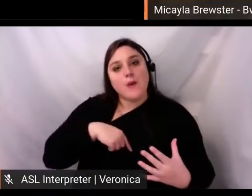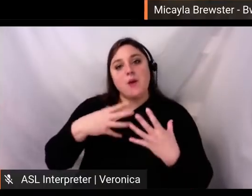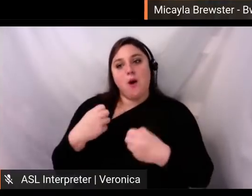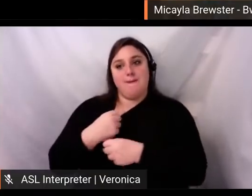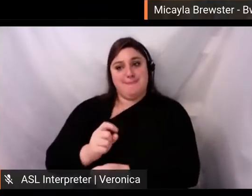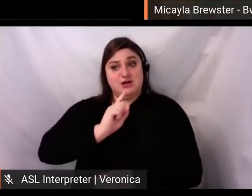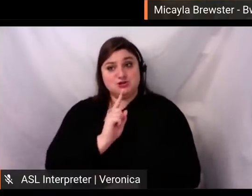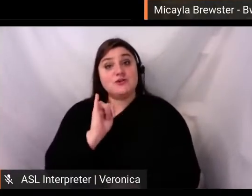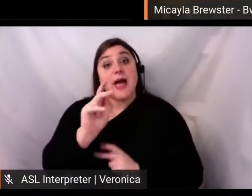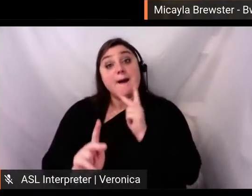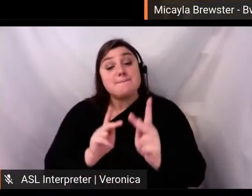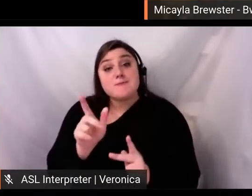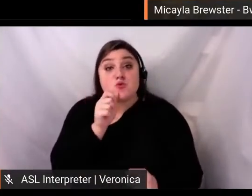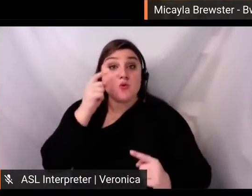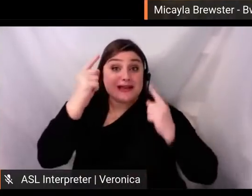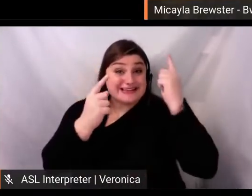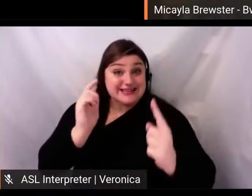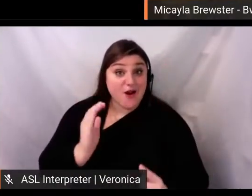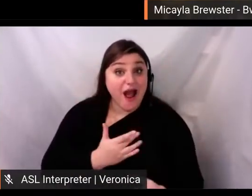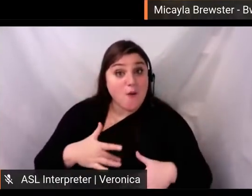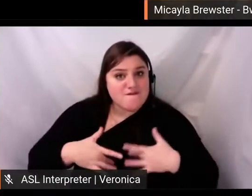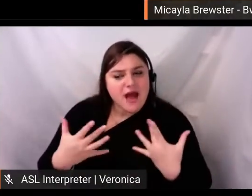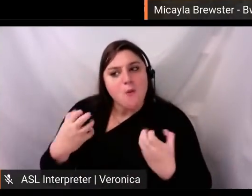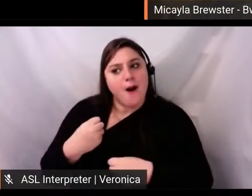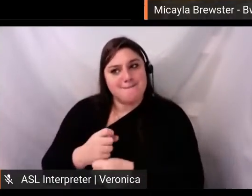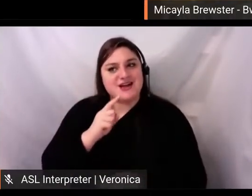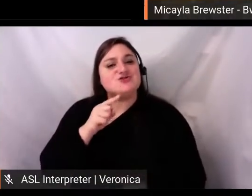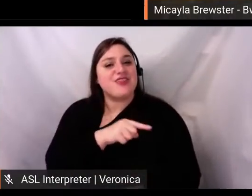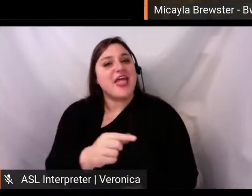something that other people are excited about and are attending.